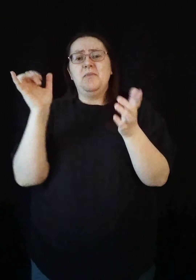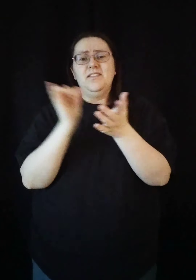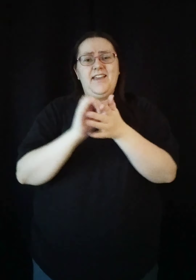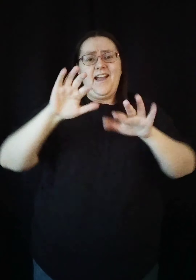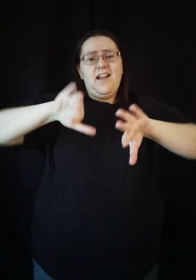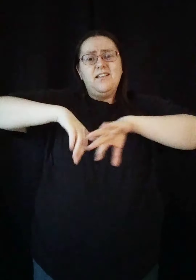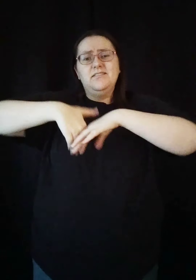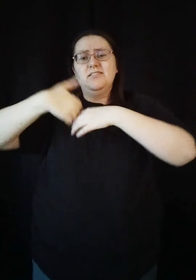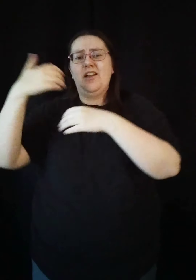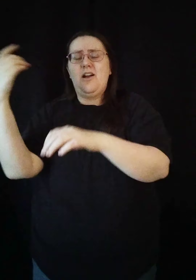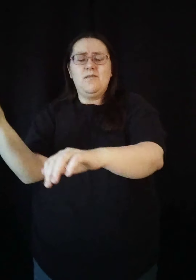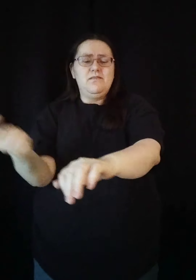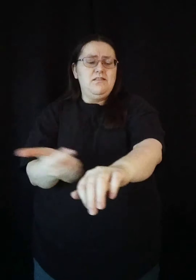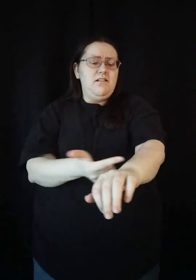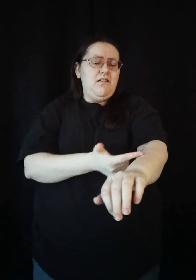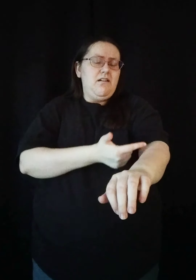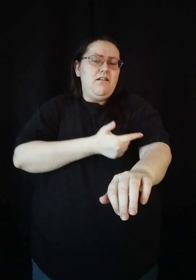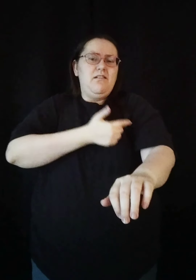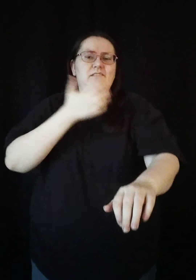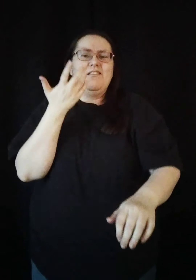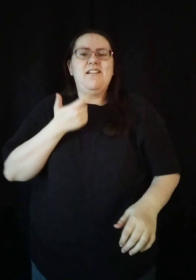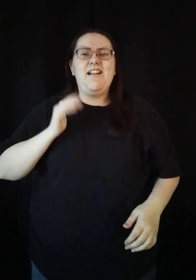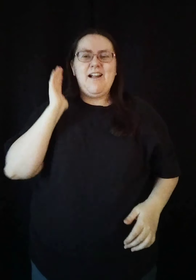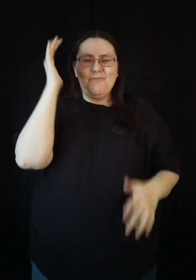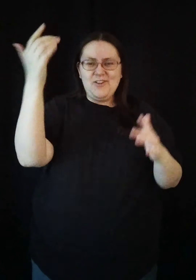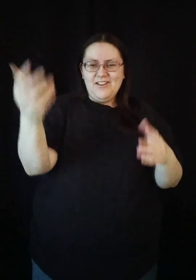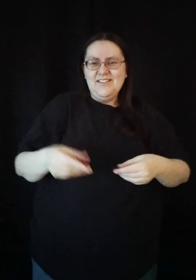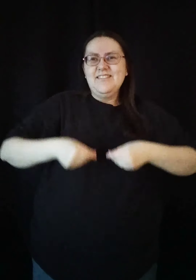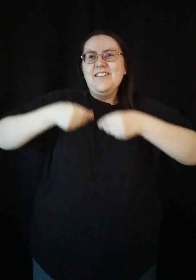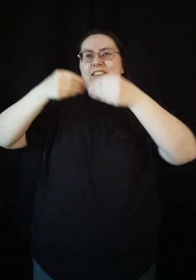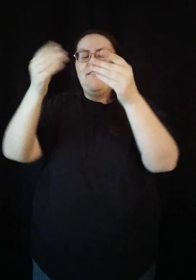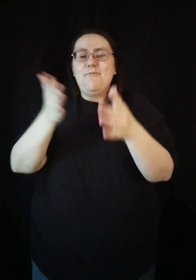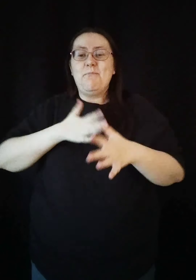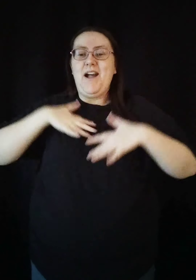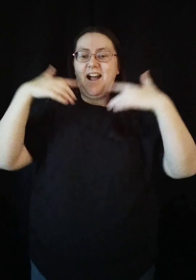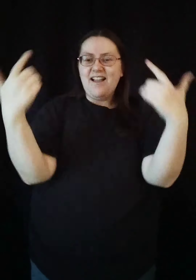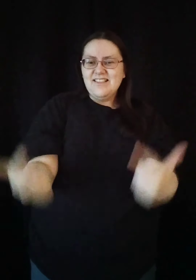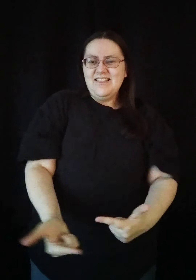But that's how long I'm gonna give my life